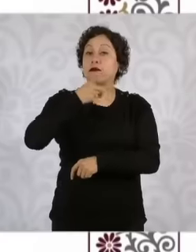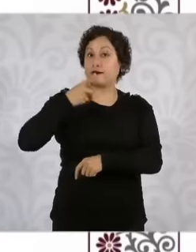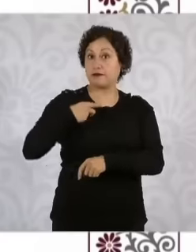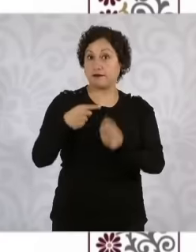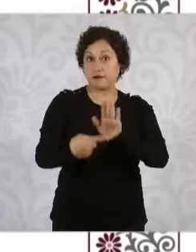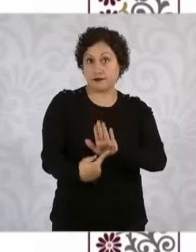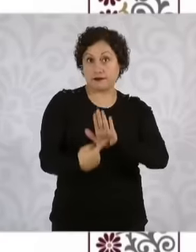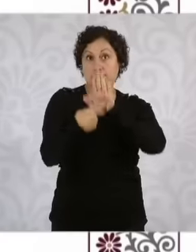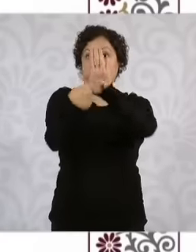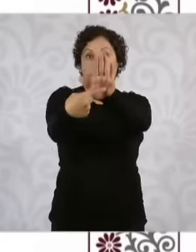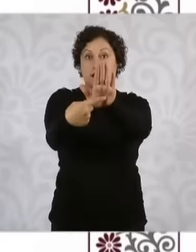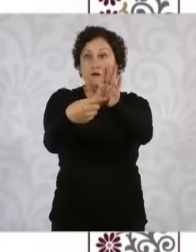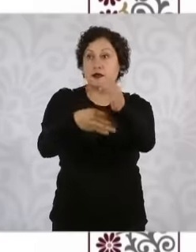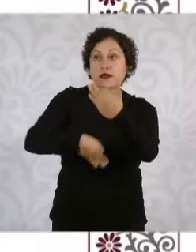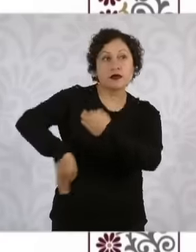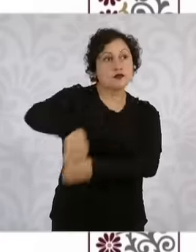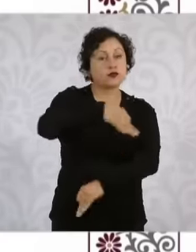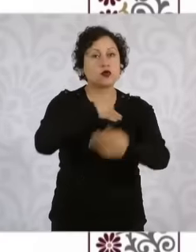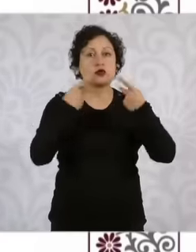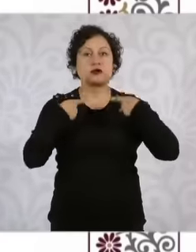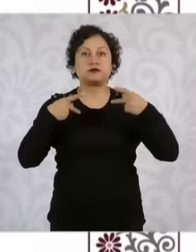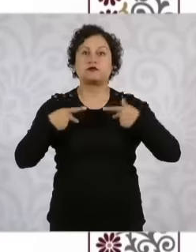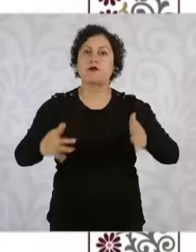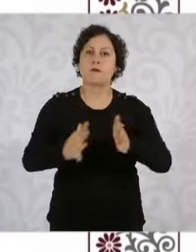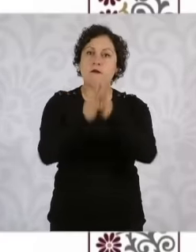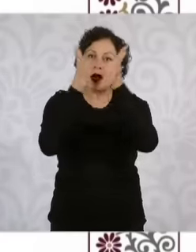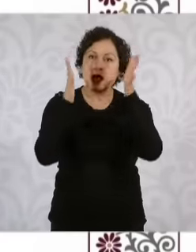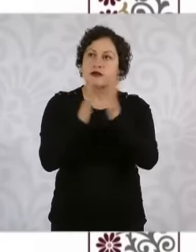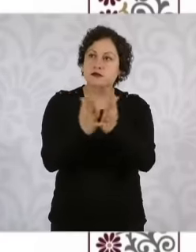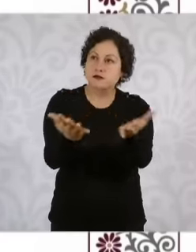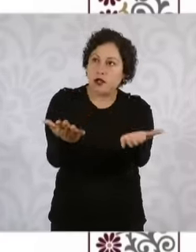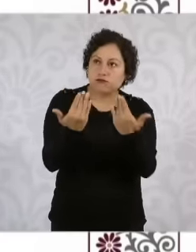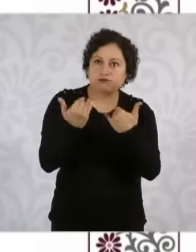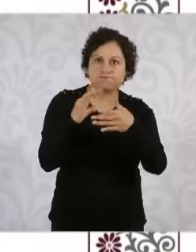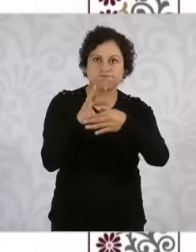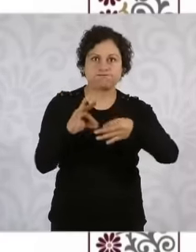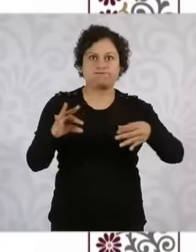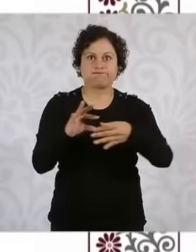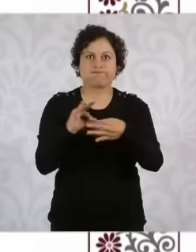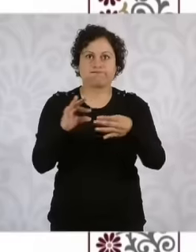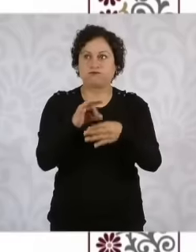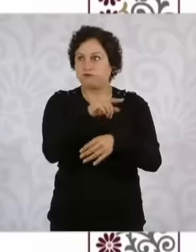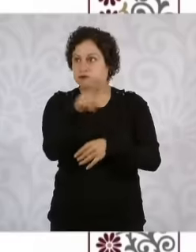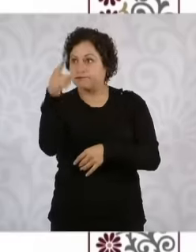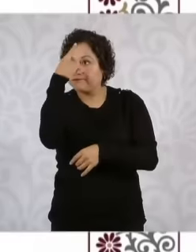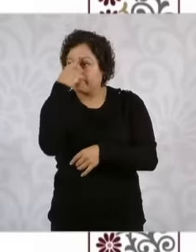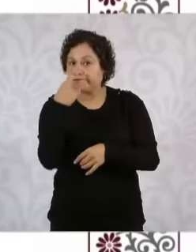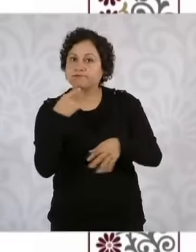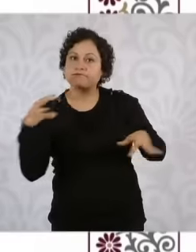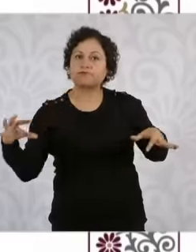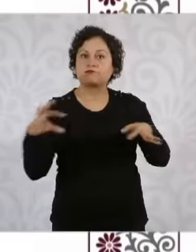participation of all people. interested parties that meet the requirements of each power of the